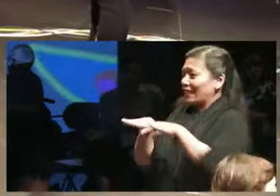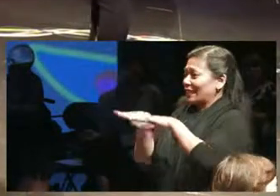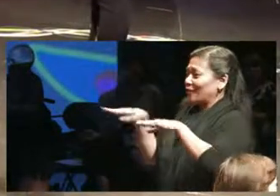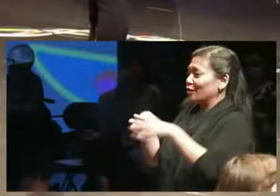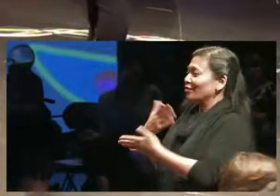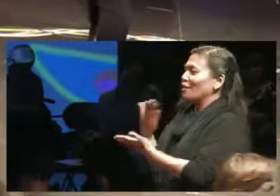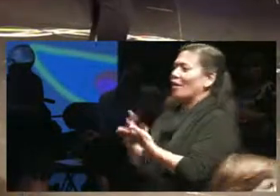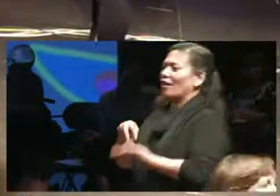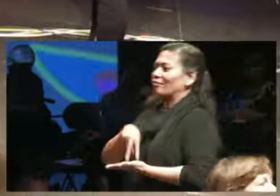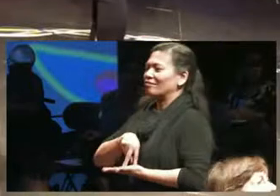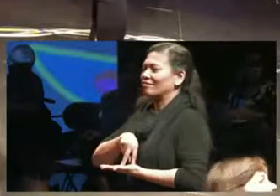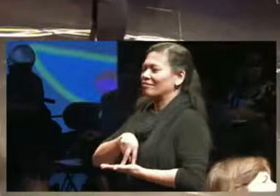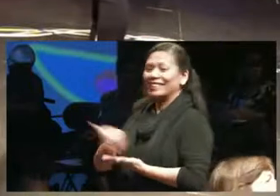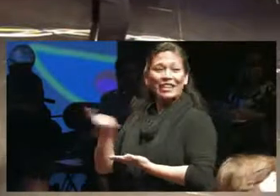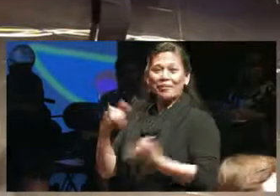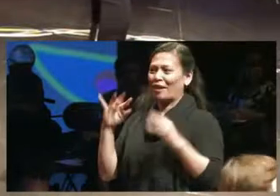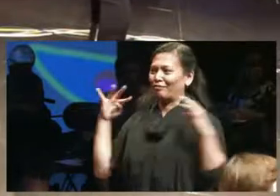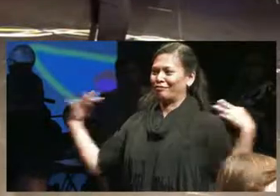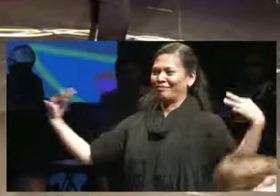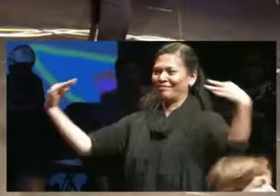right now being surrounded by you all loving